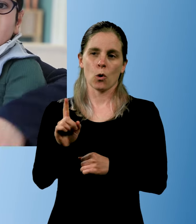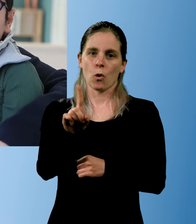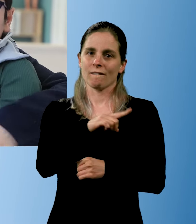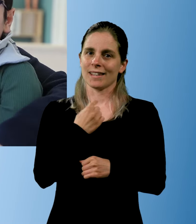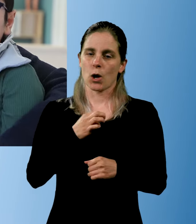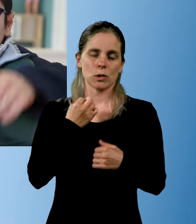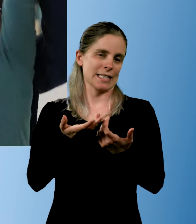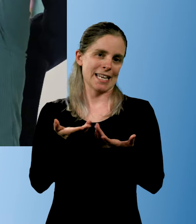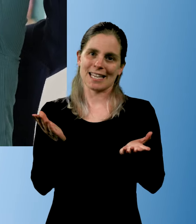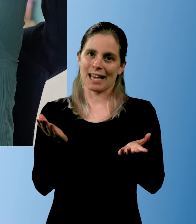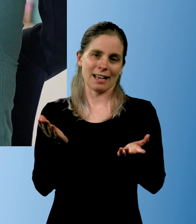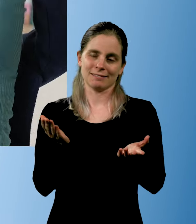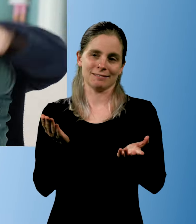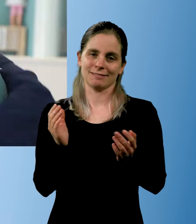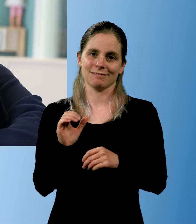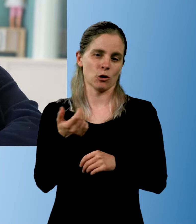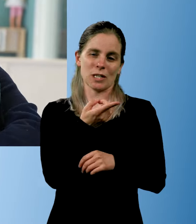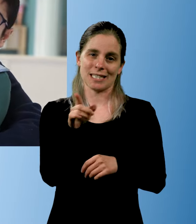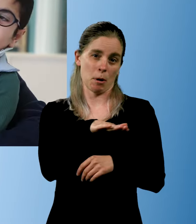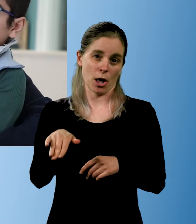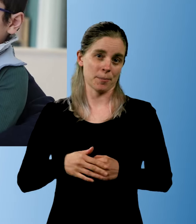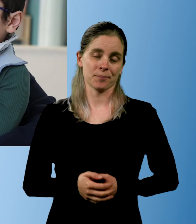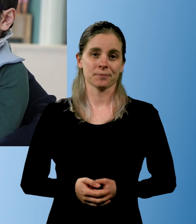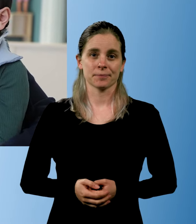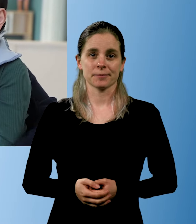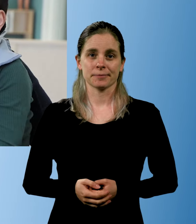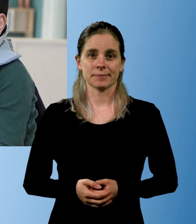And we don't want that to happen for these children.